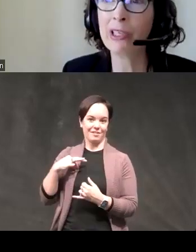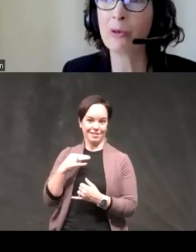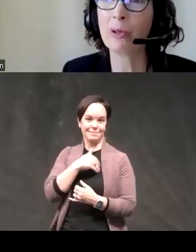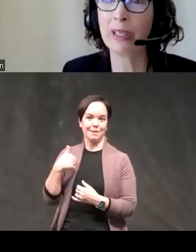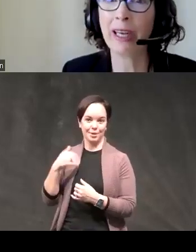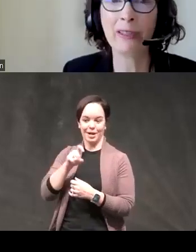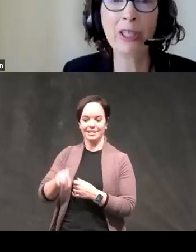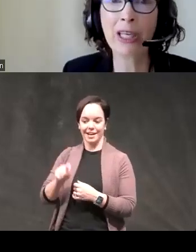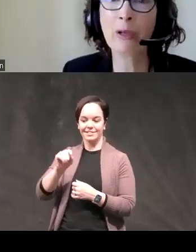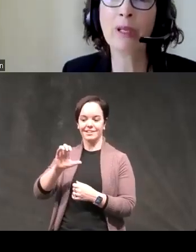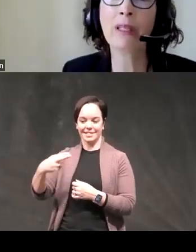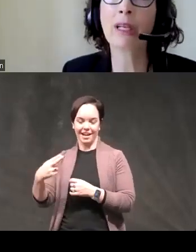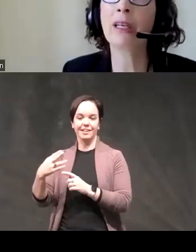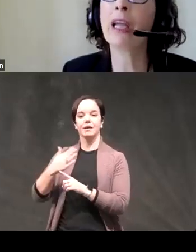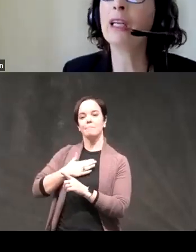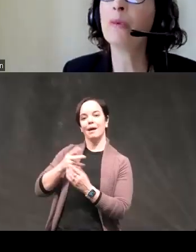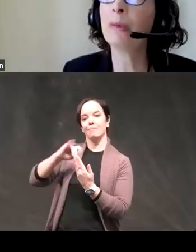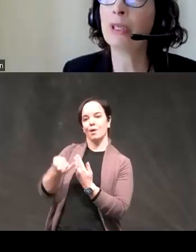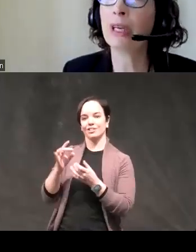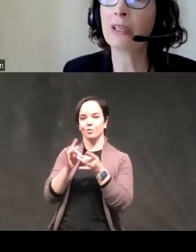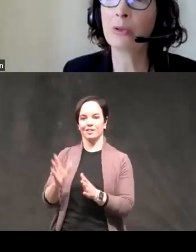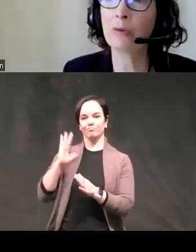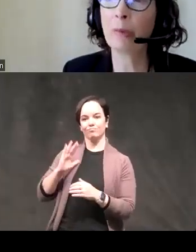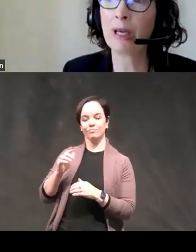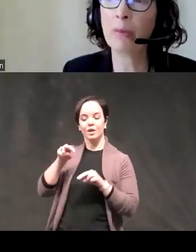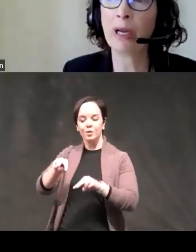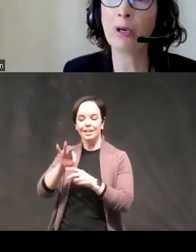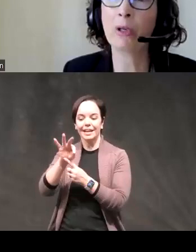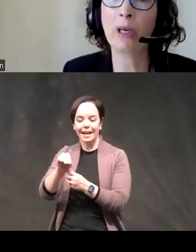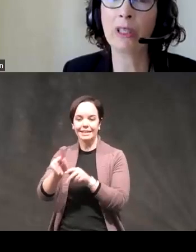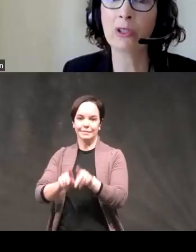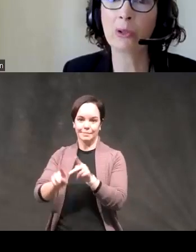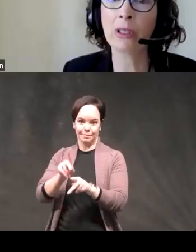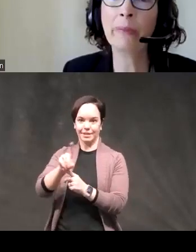project coordinator and she helped me look at 90 people diagnosed with remitted bipolar 1 disorder